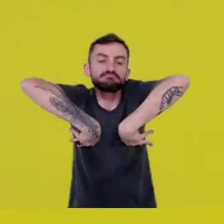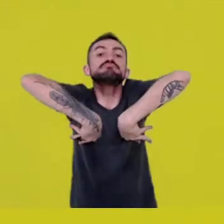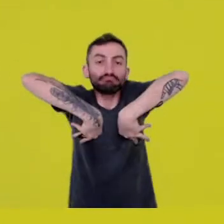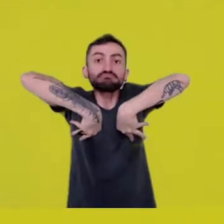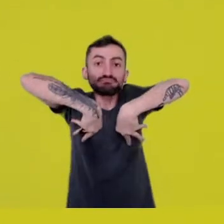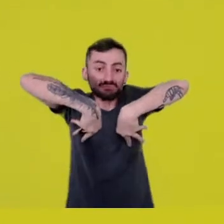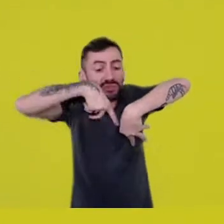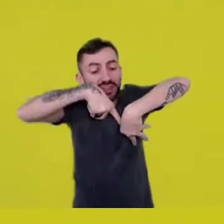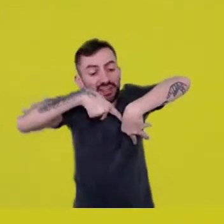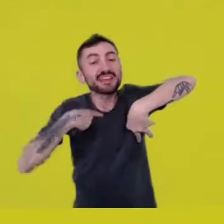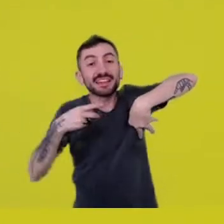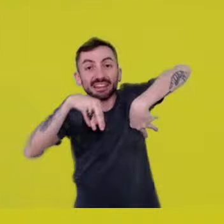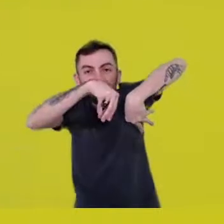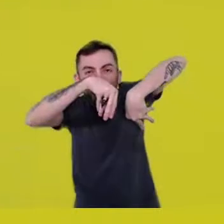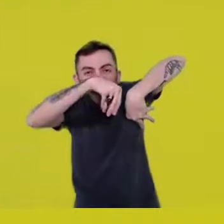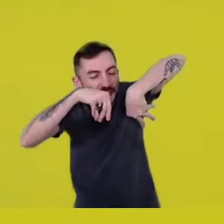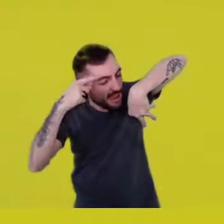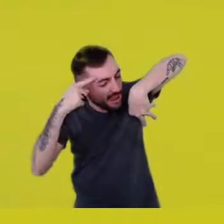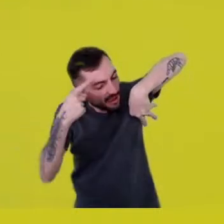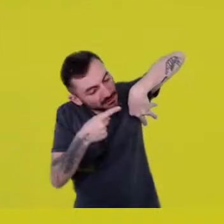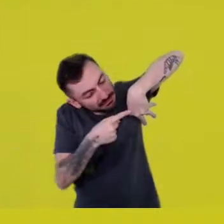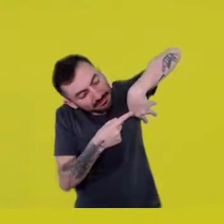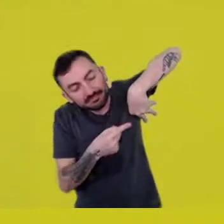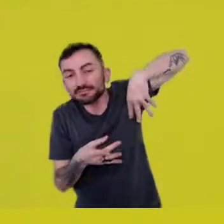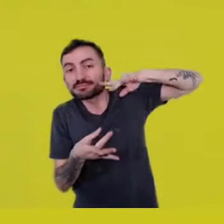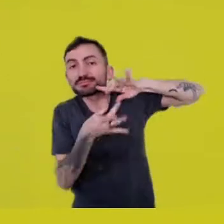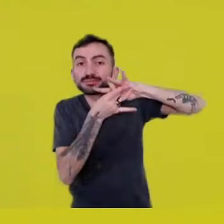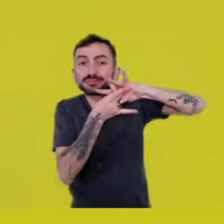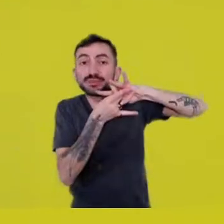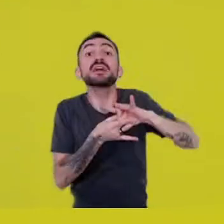of course this attunes us to other lives.